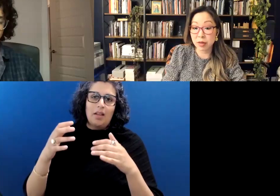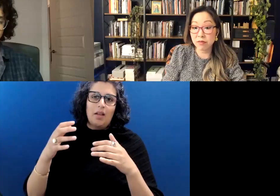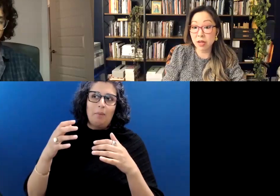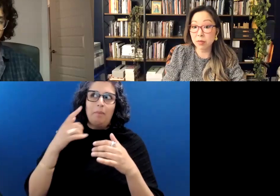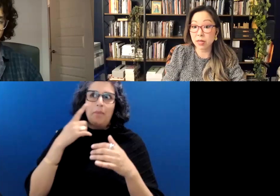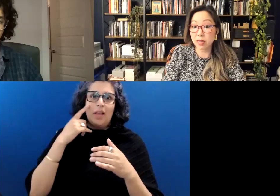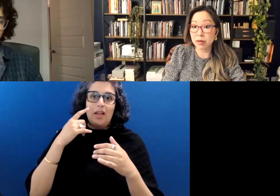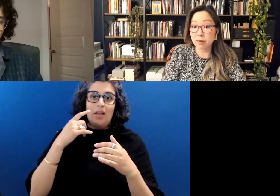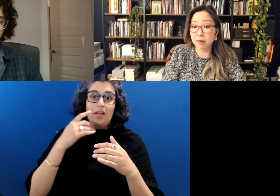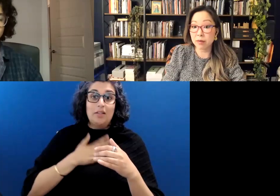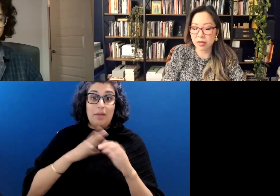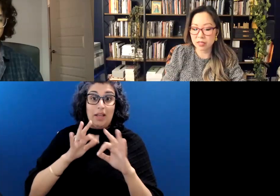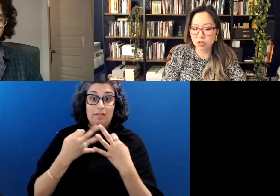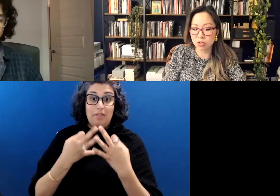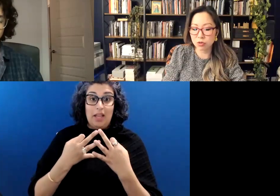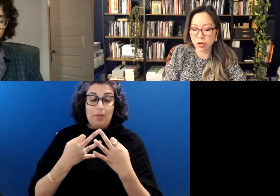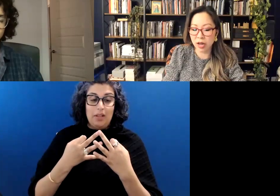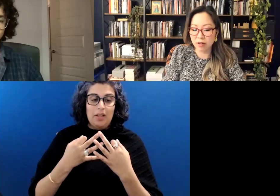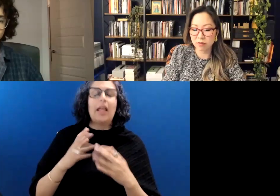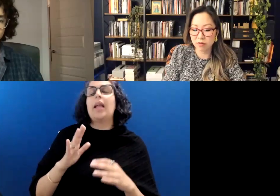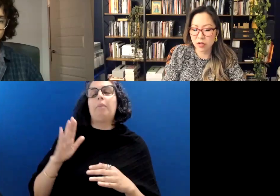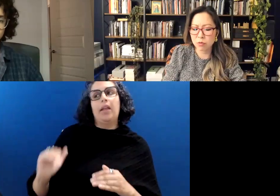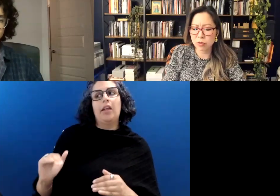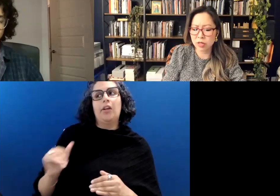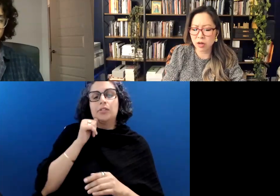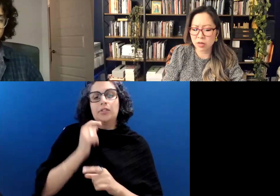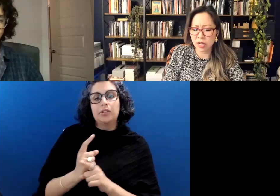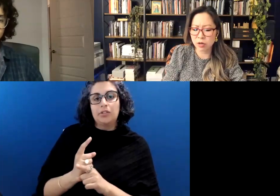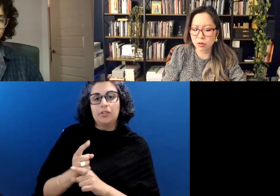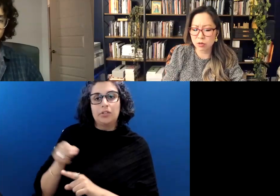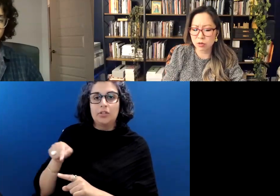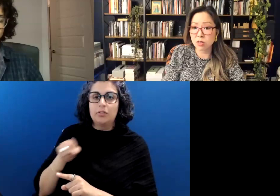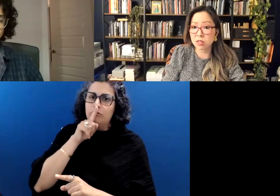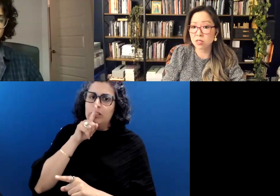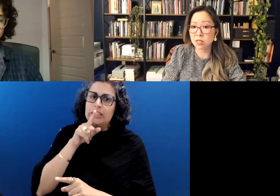my family, like my younger sister, who have really undiagnosed mental illnesses in my